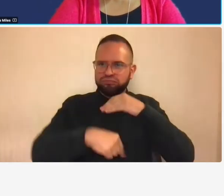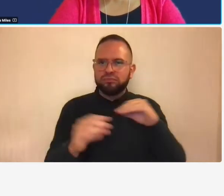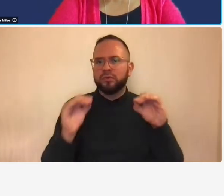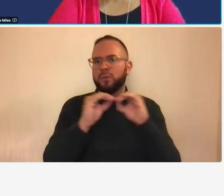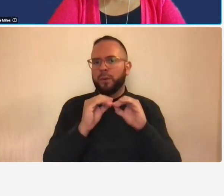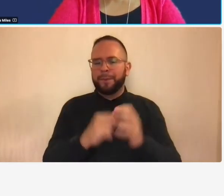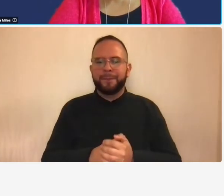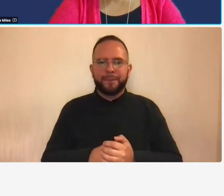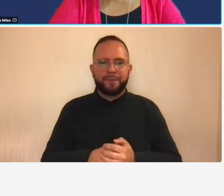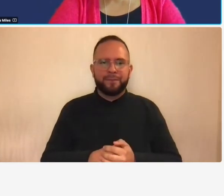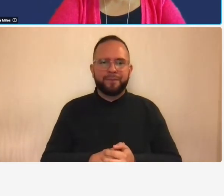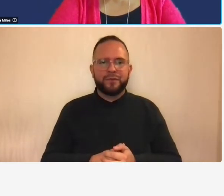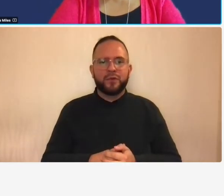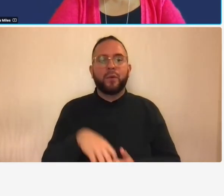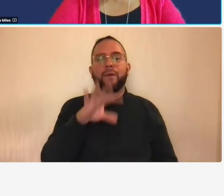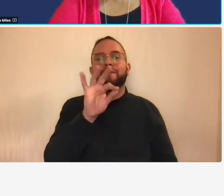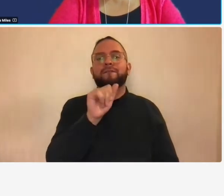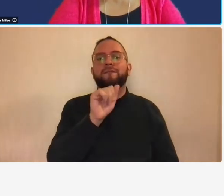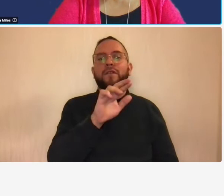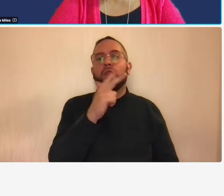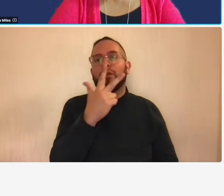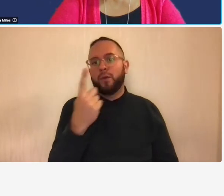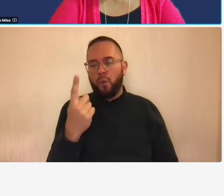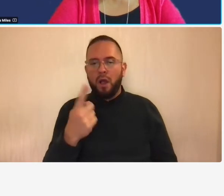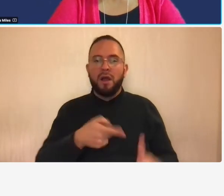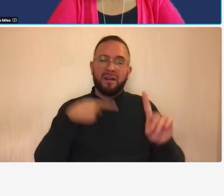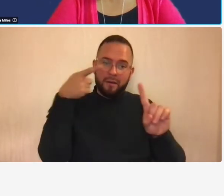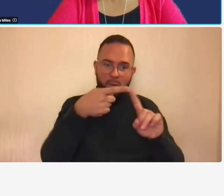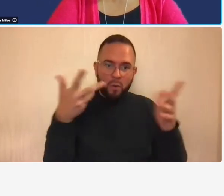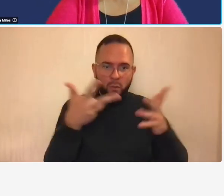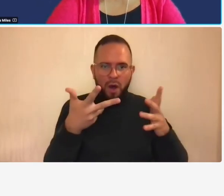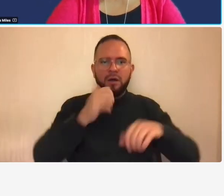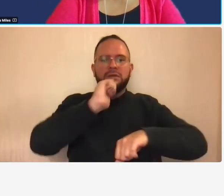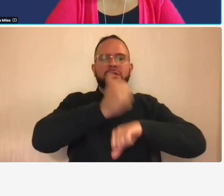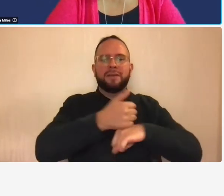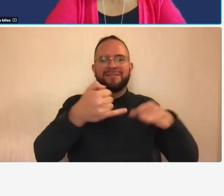is stated in far 31 is to establish boundaries and parameters regarding allowable costs that